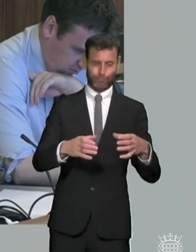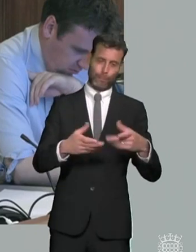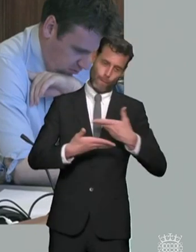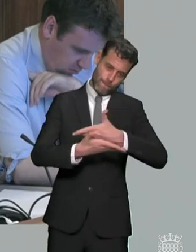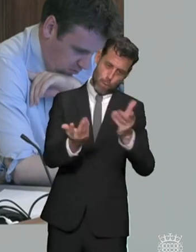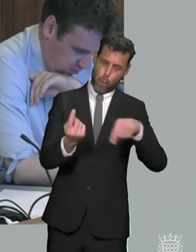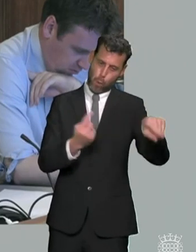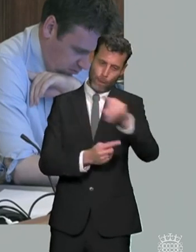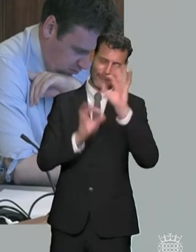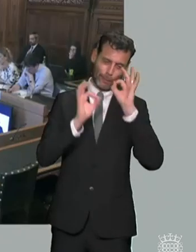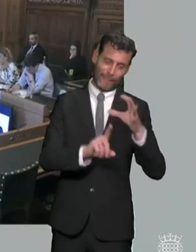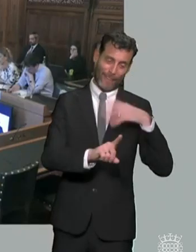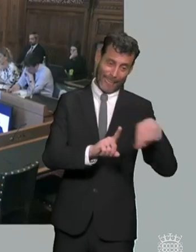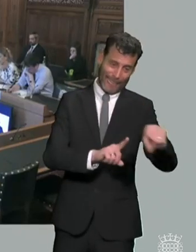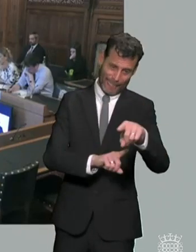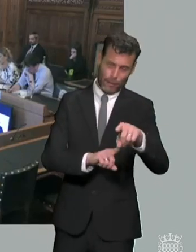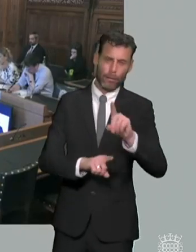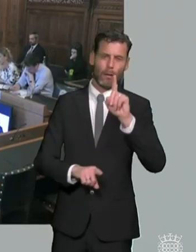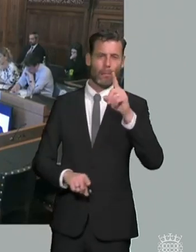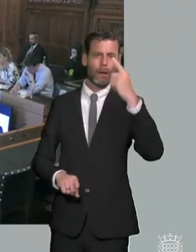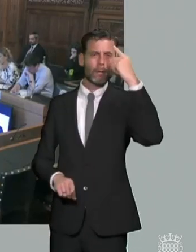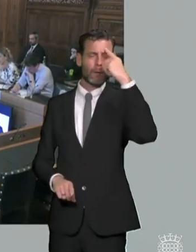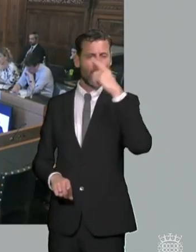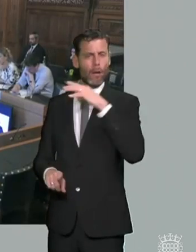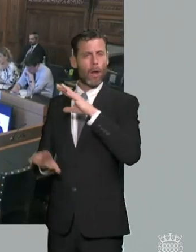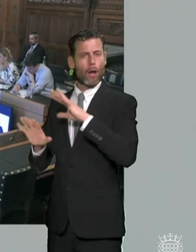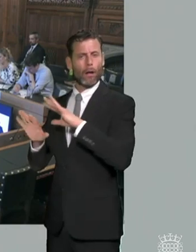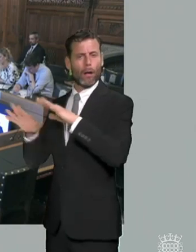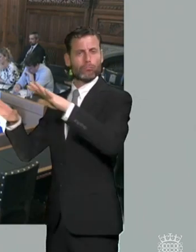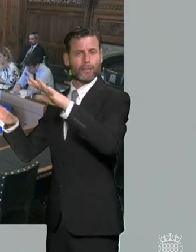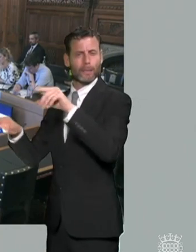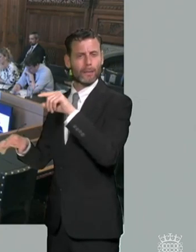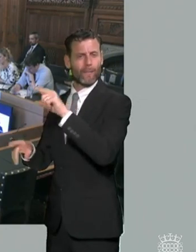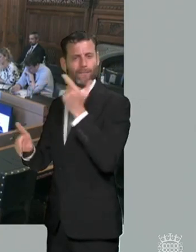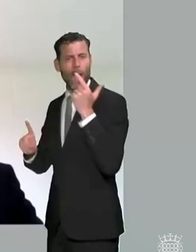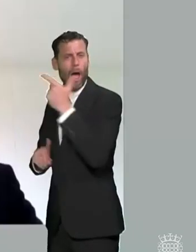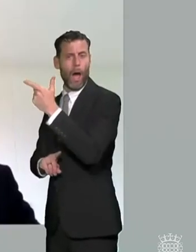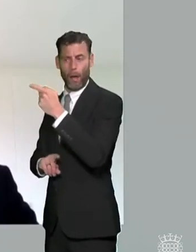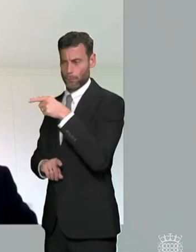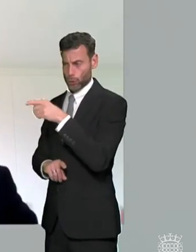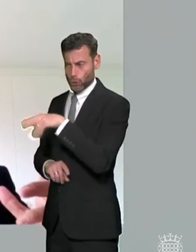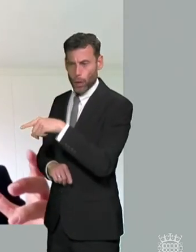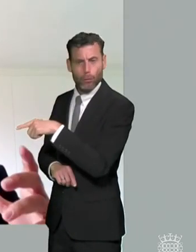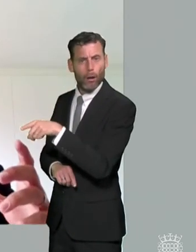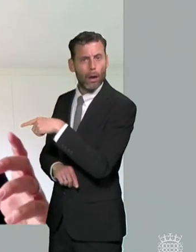would anybody like to go first michael yeah i mean i'm happy to comment on that i mean